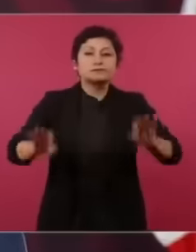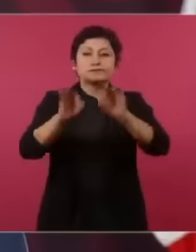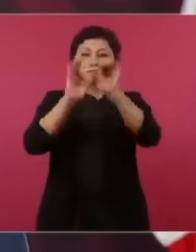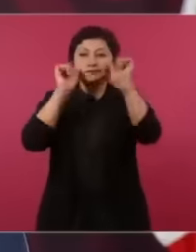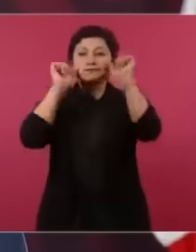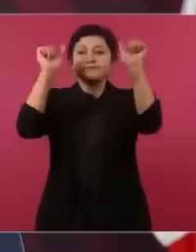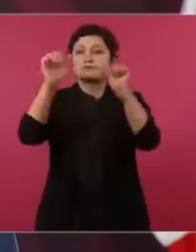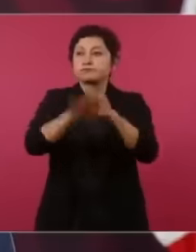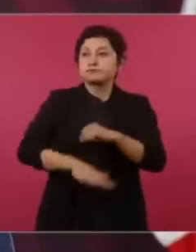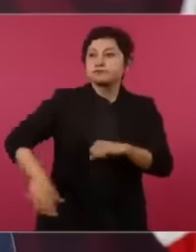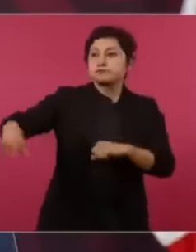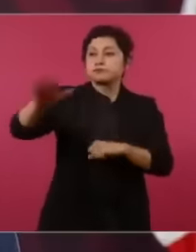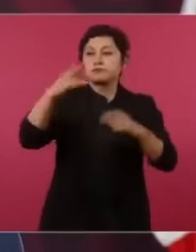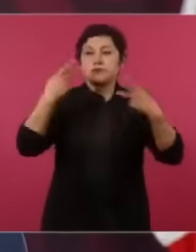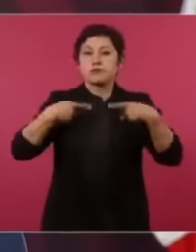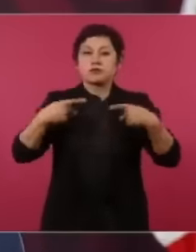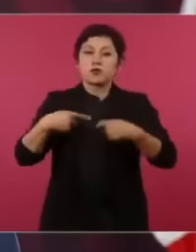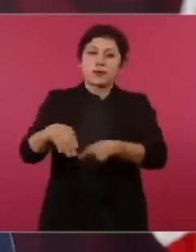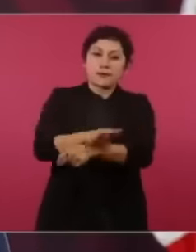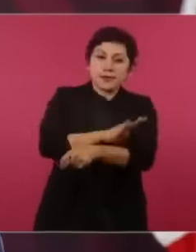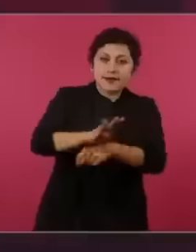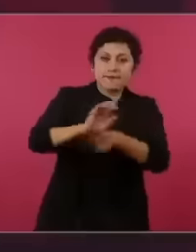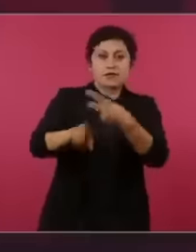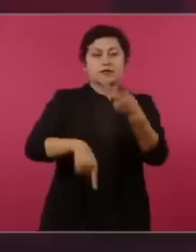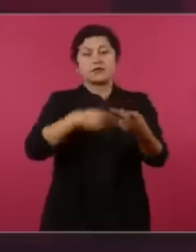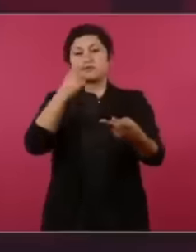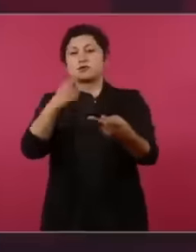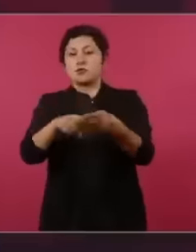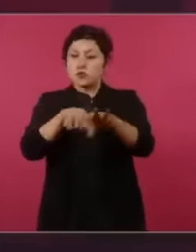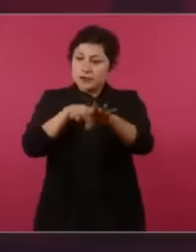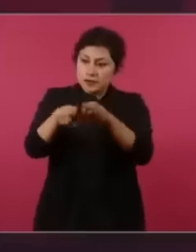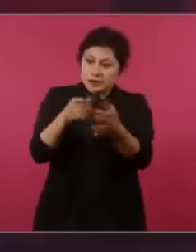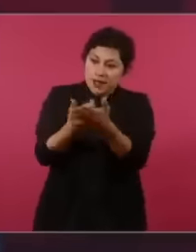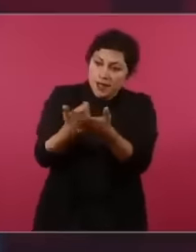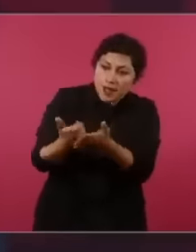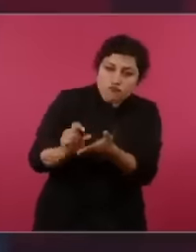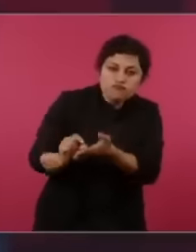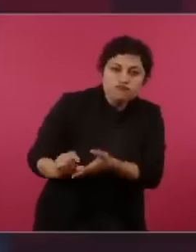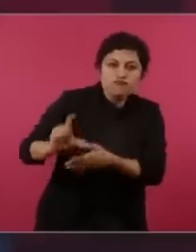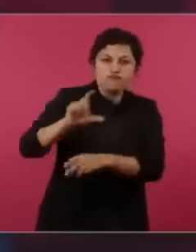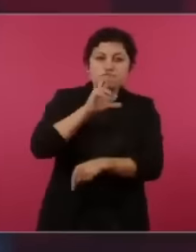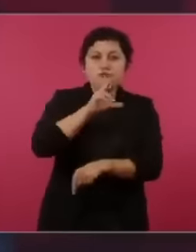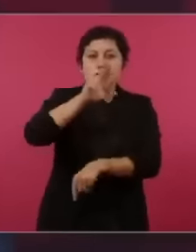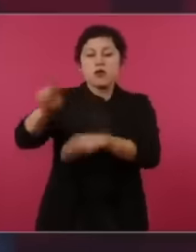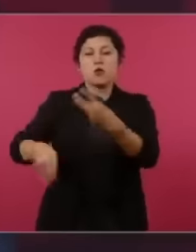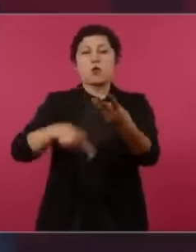income better salary that is not on the agenda the right of the people to health to